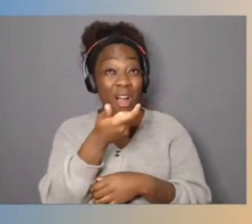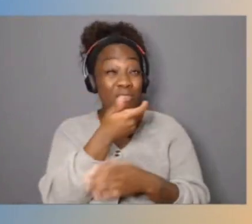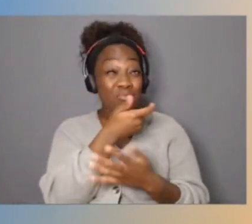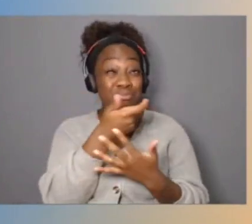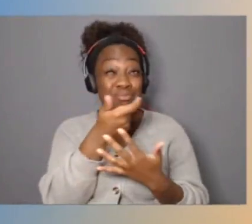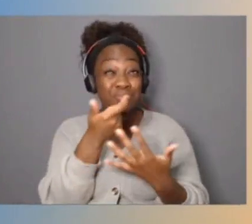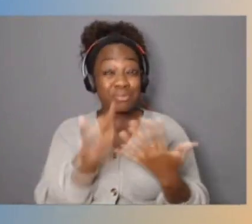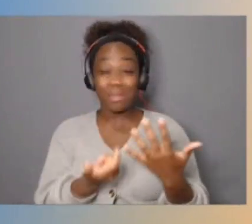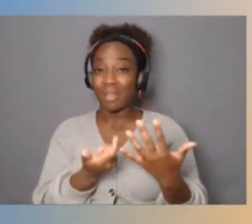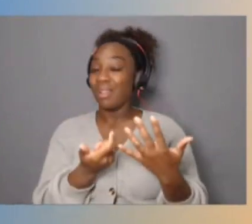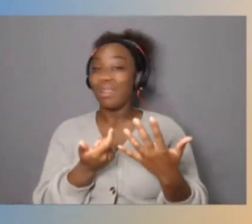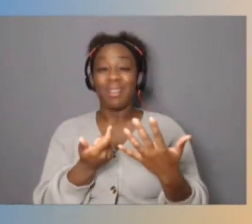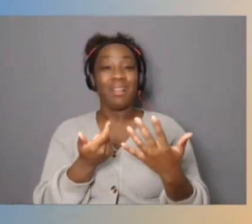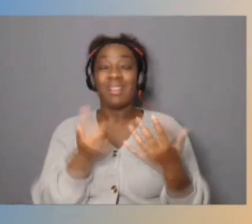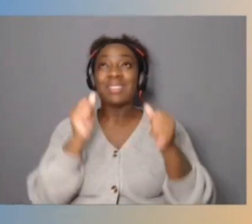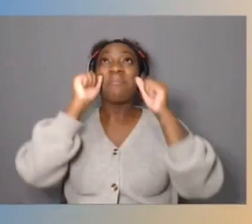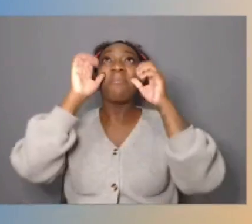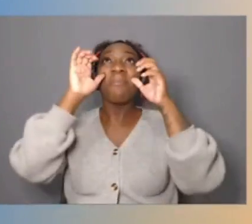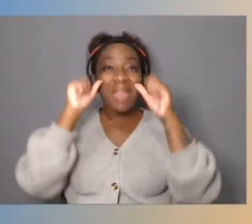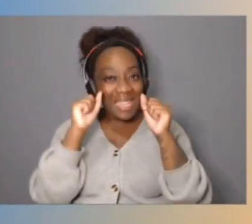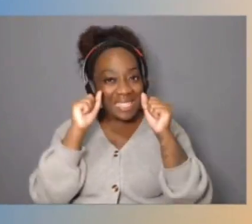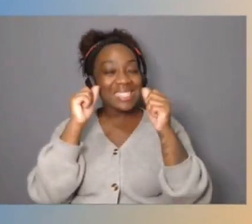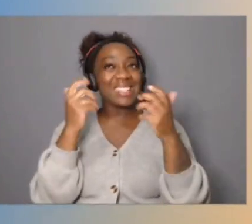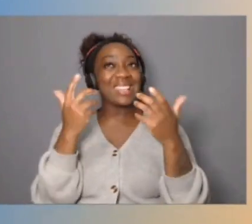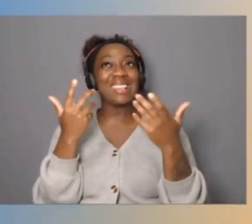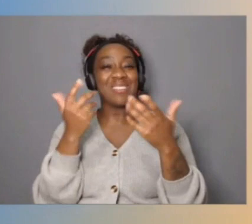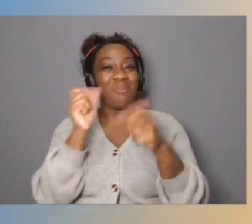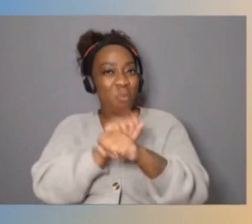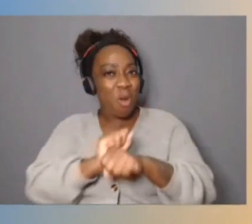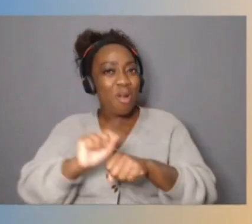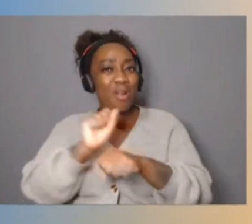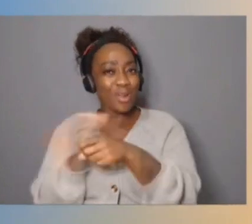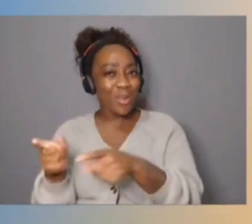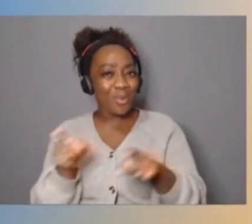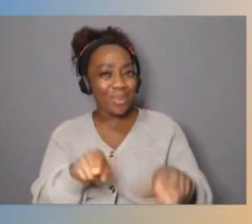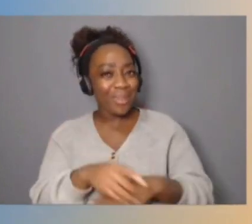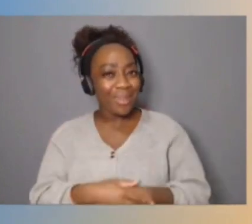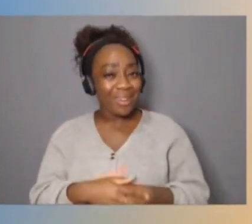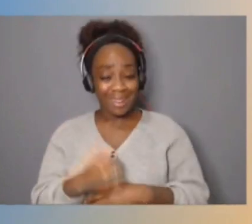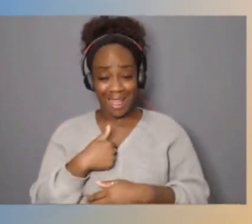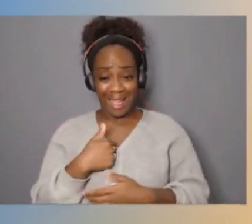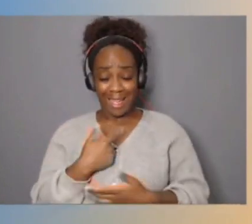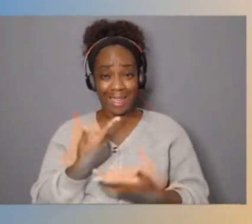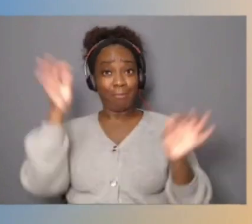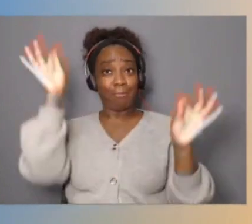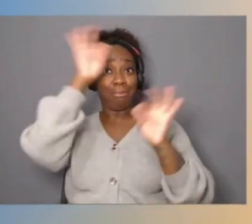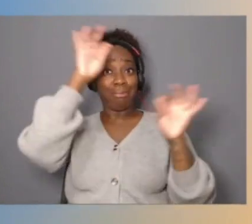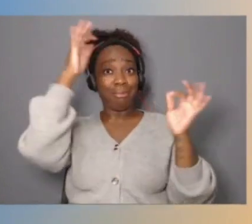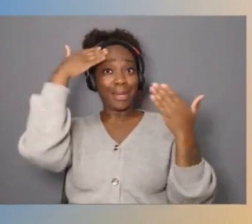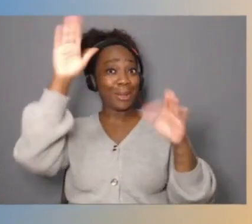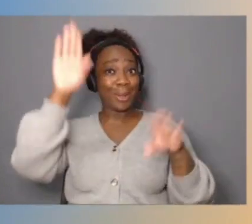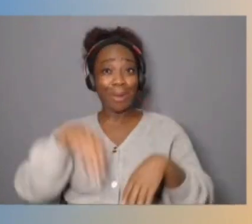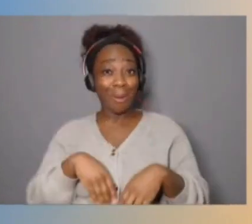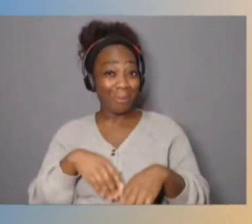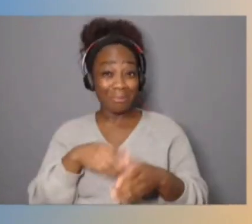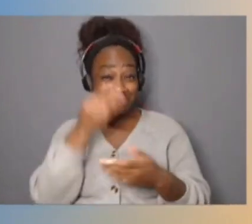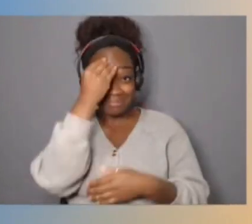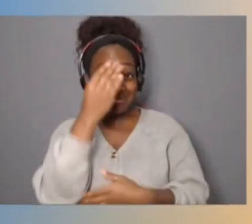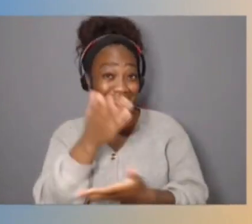of great work going on here that I wasn't even fully aware of, to be totally, totally open and honest with you here.